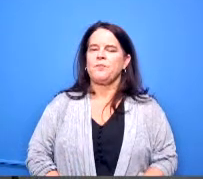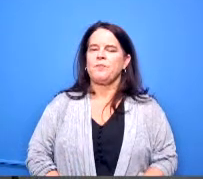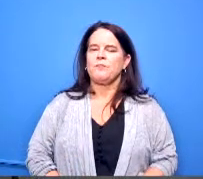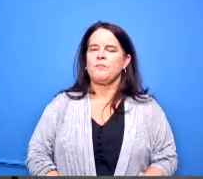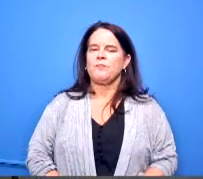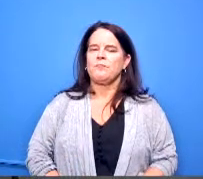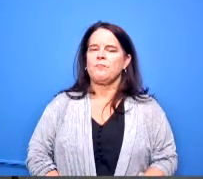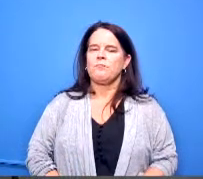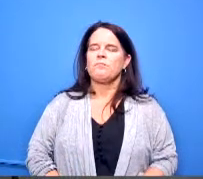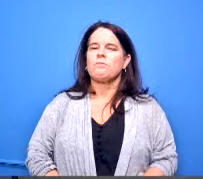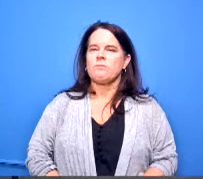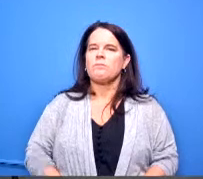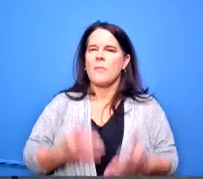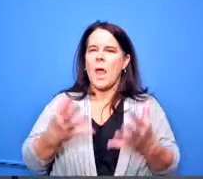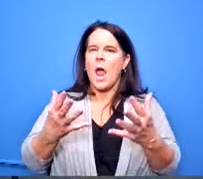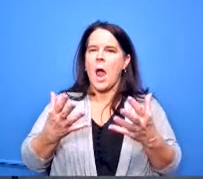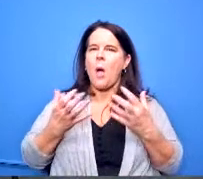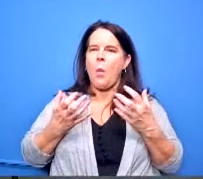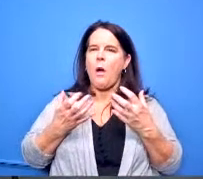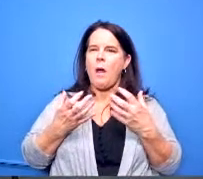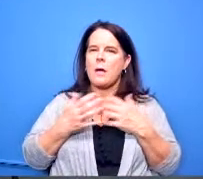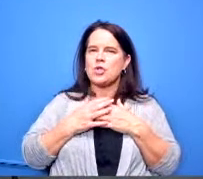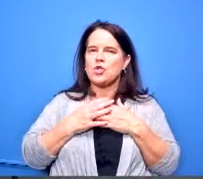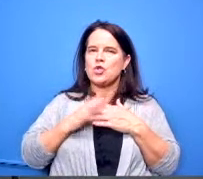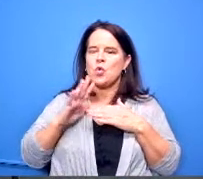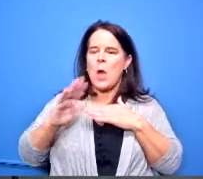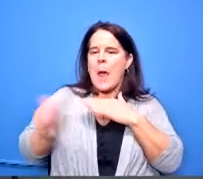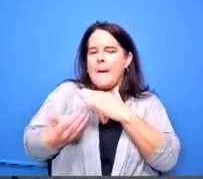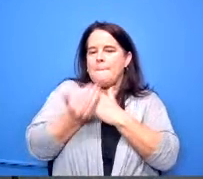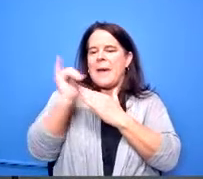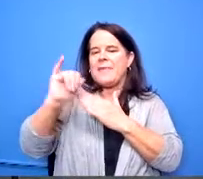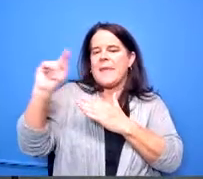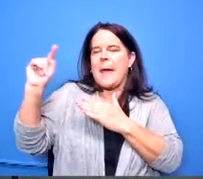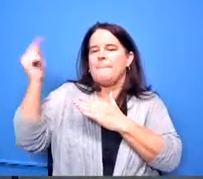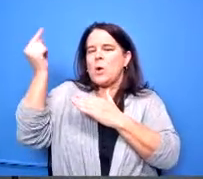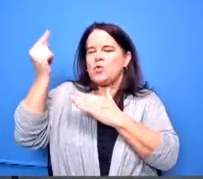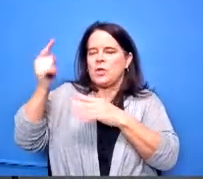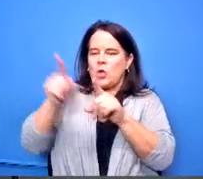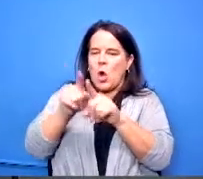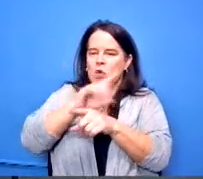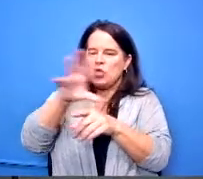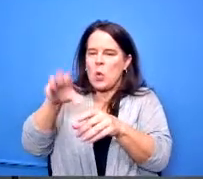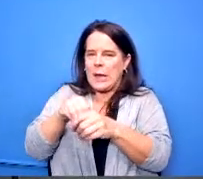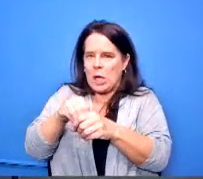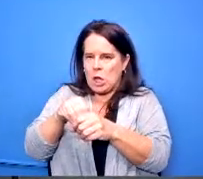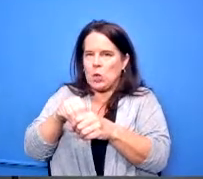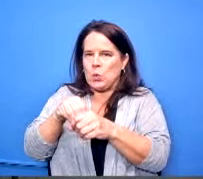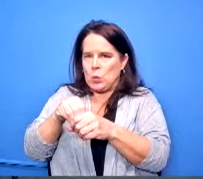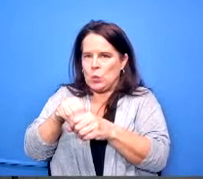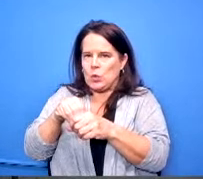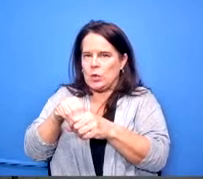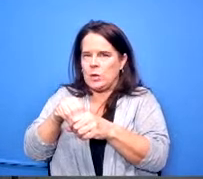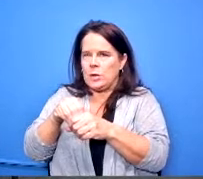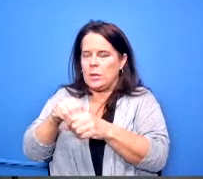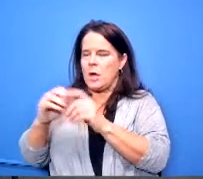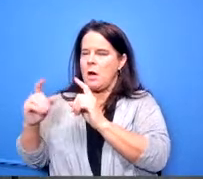and i would like to uh um amend that motion to also include uh conversation about pending